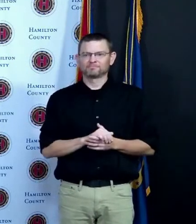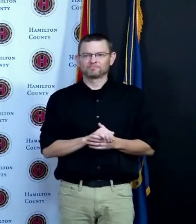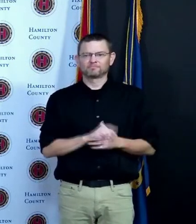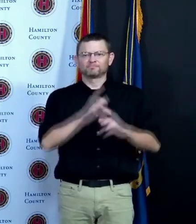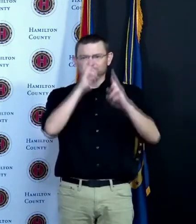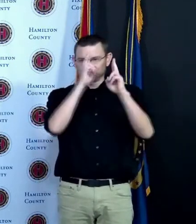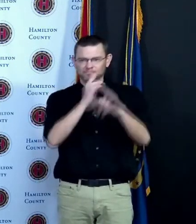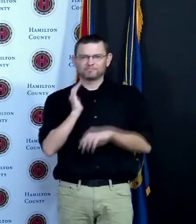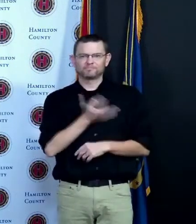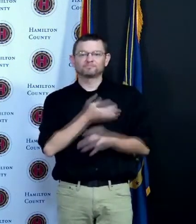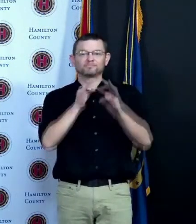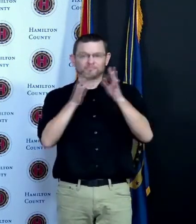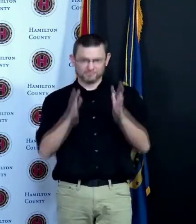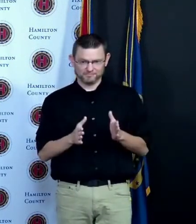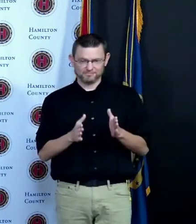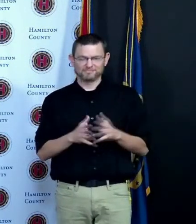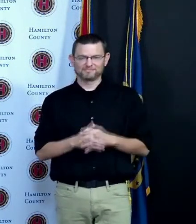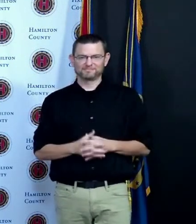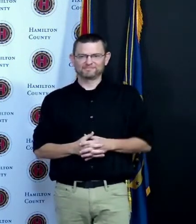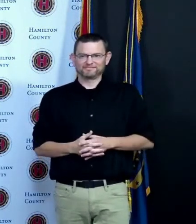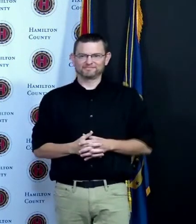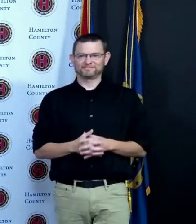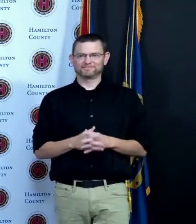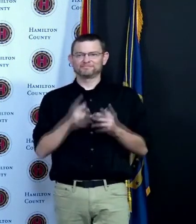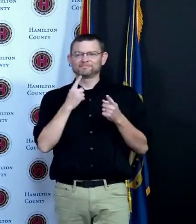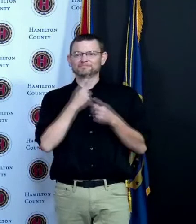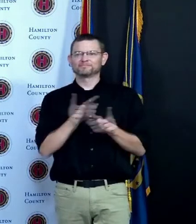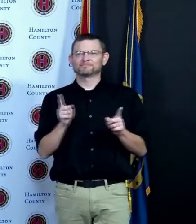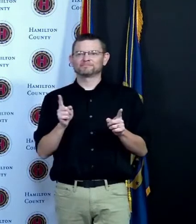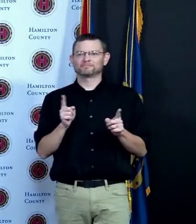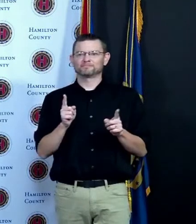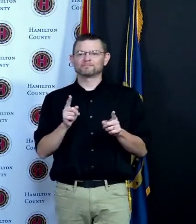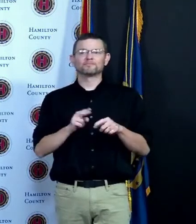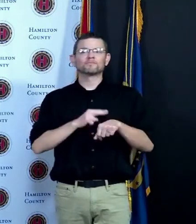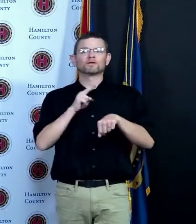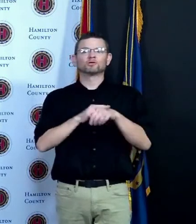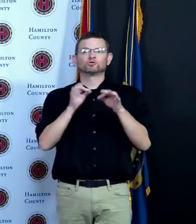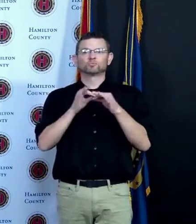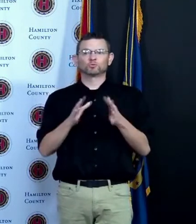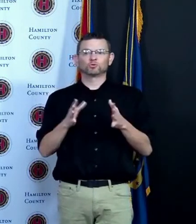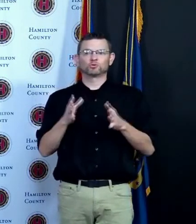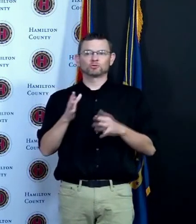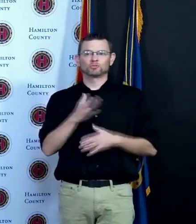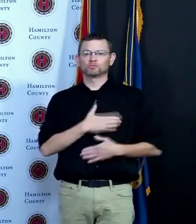so it's a proclamation recognizing National Interpreters Appreciation Day and it says whereas